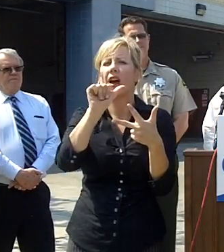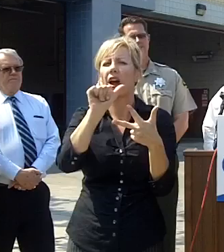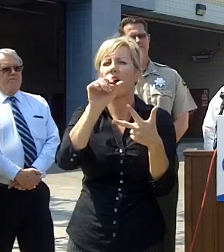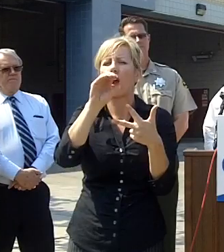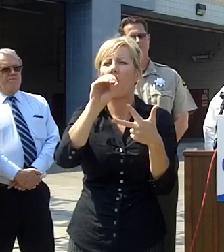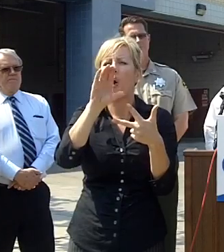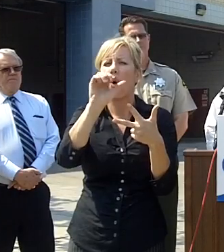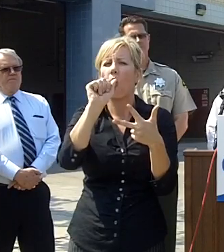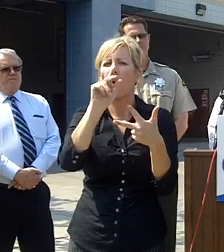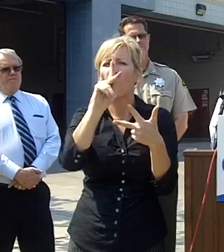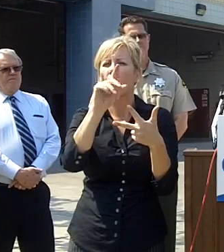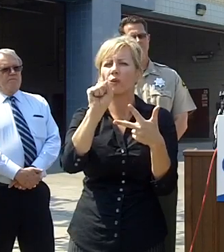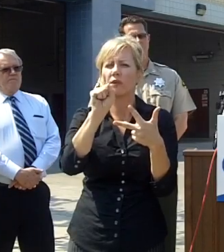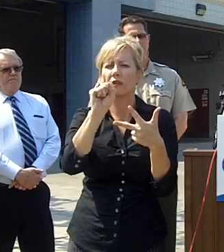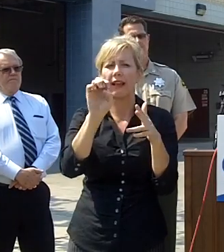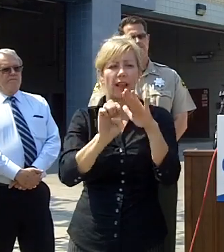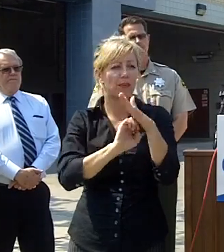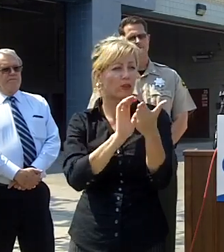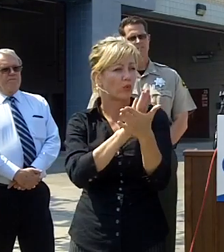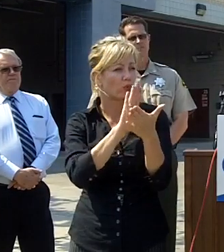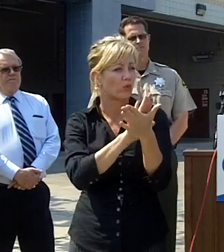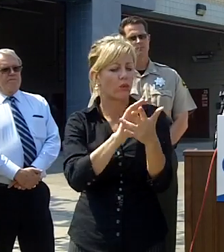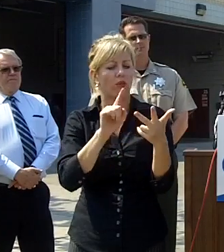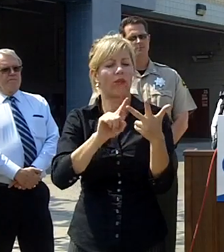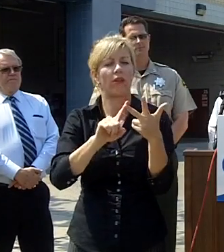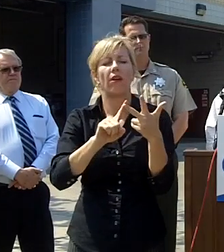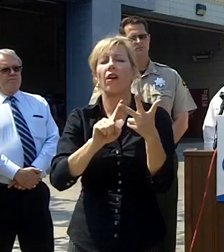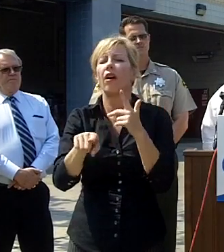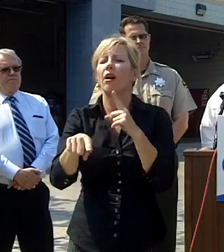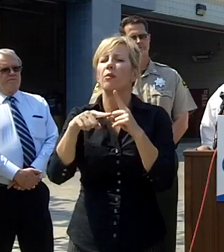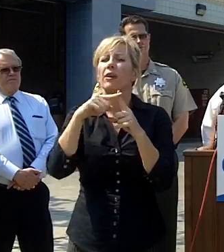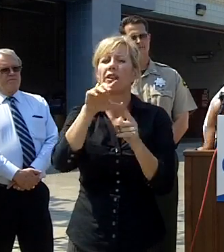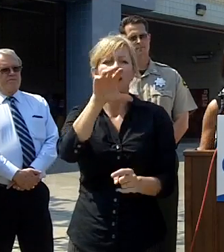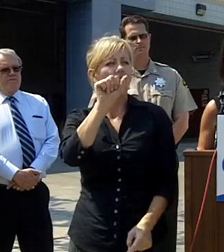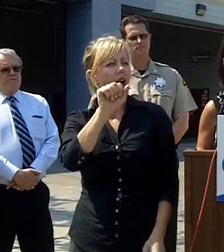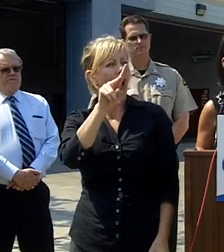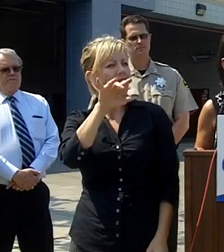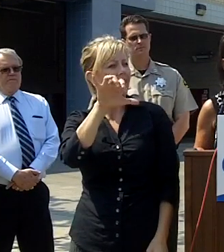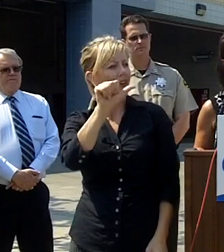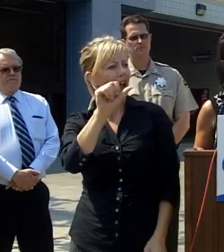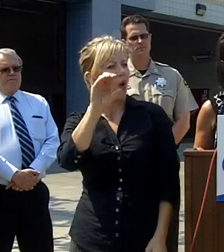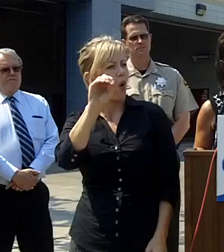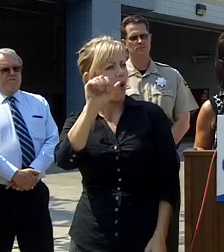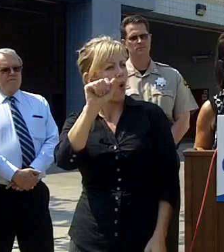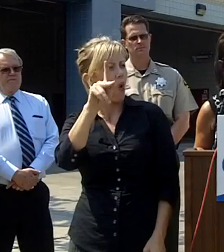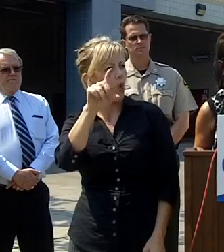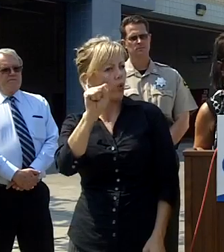two schools were then evacuated and those were evacuated on foot our police services and Fire